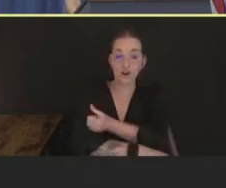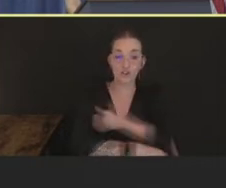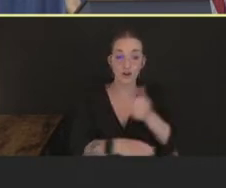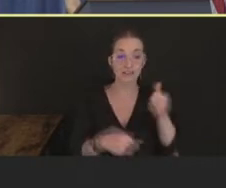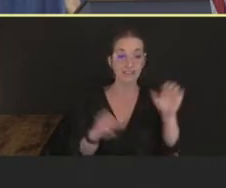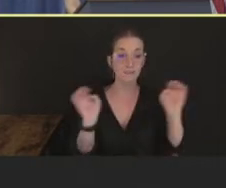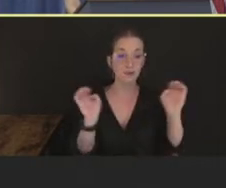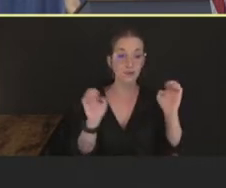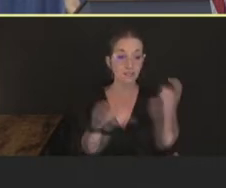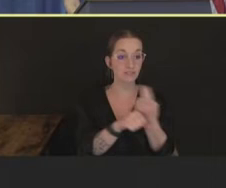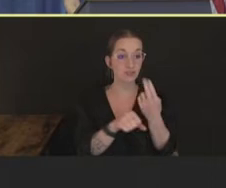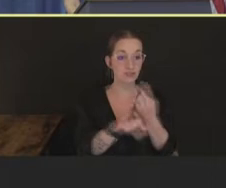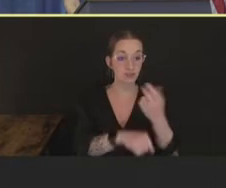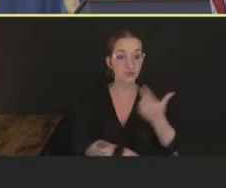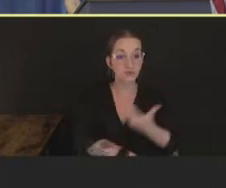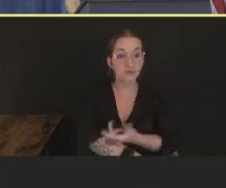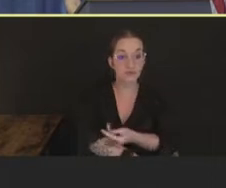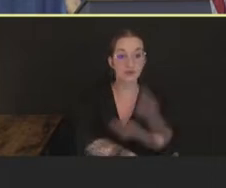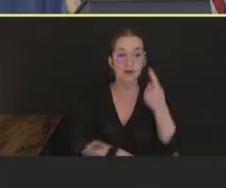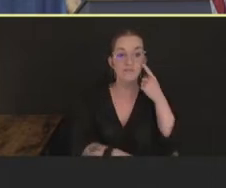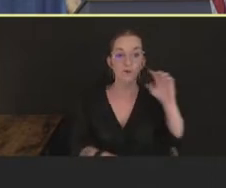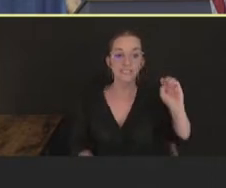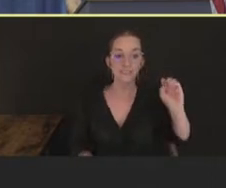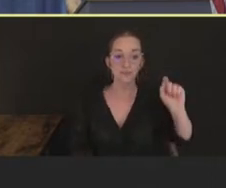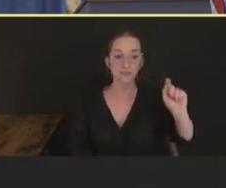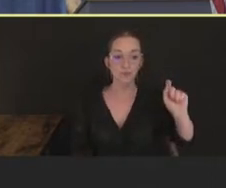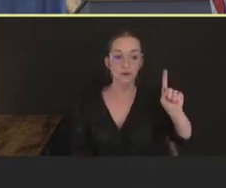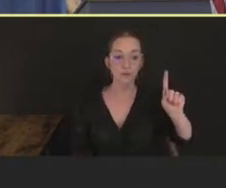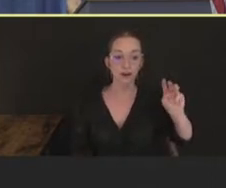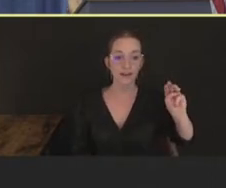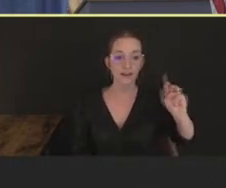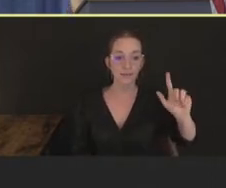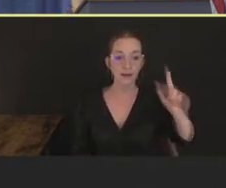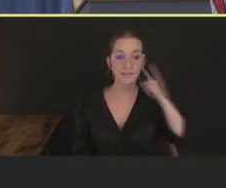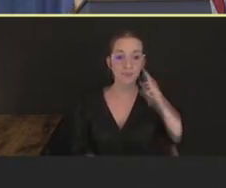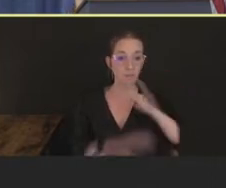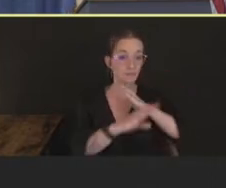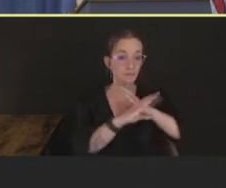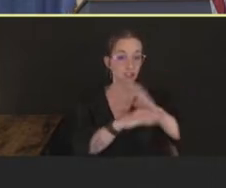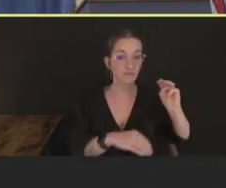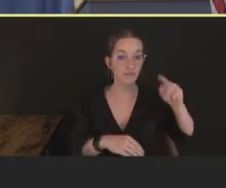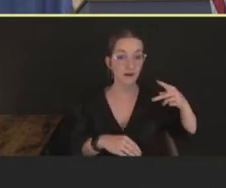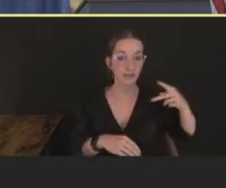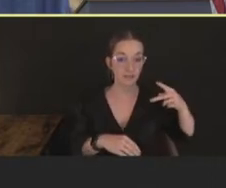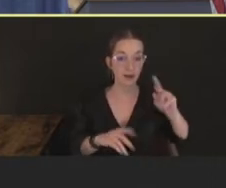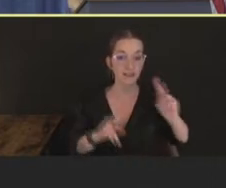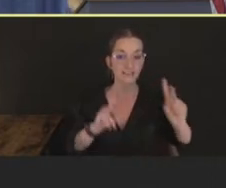of 0.1 ml for prevention of monkeypox in people 18 years and older at high risk,